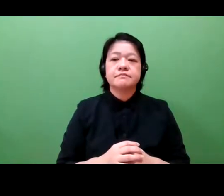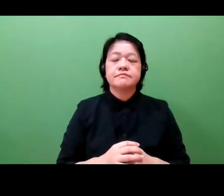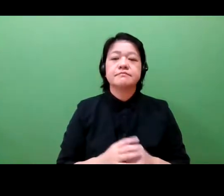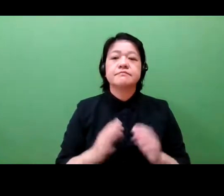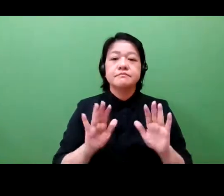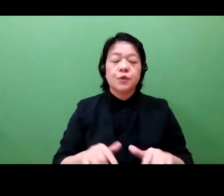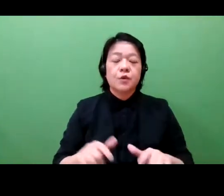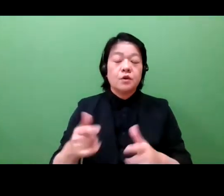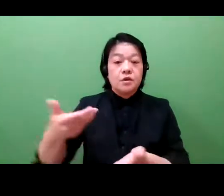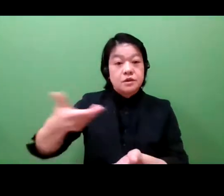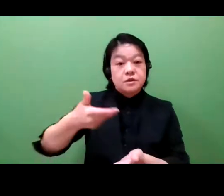prepare to start the event.